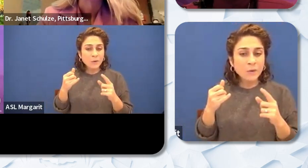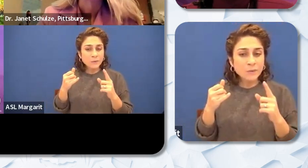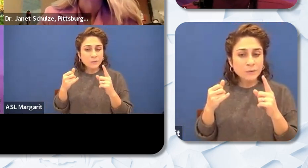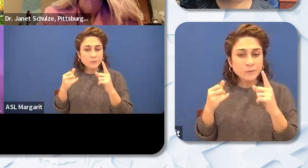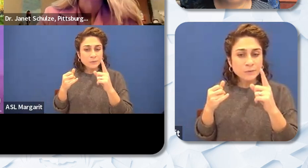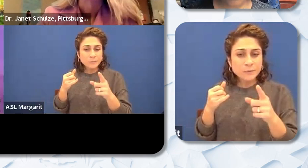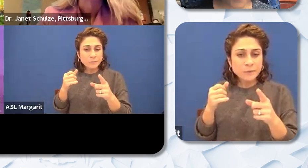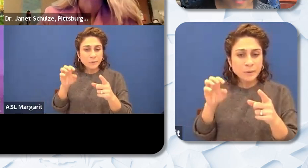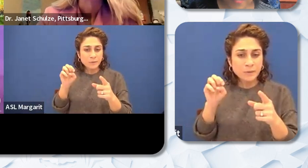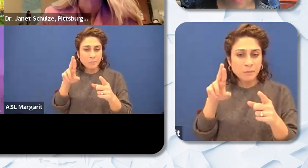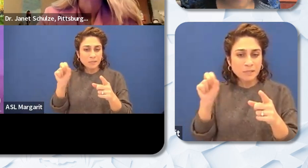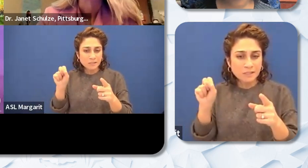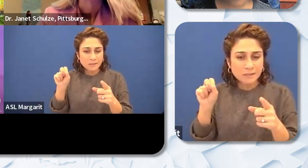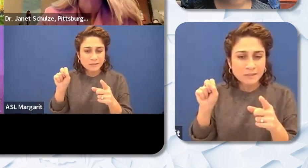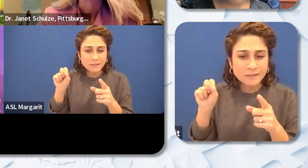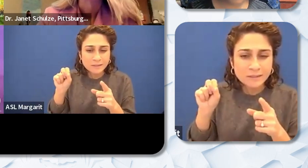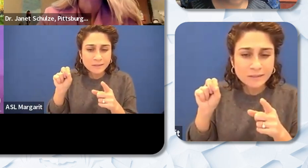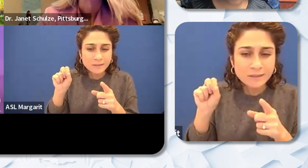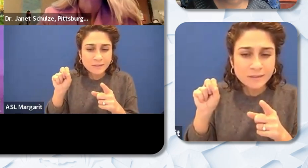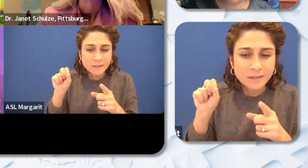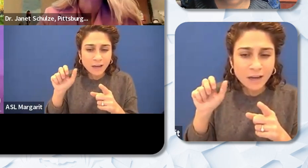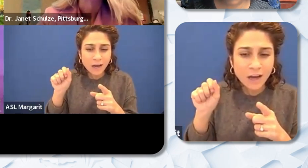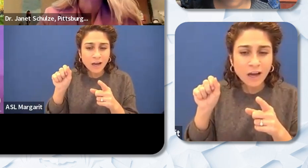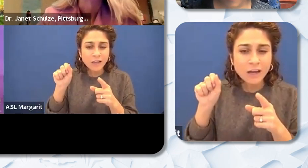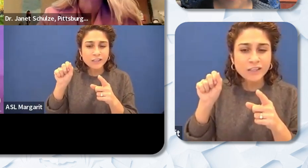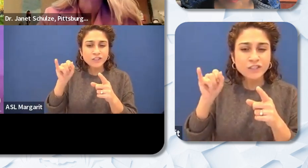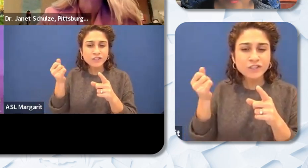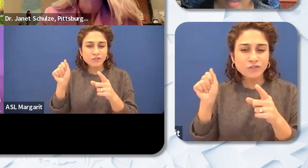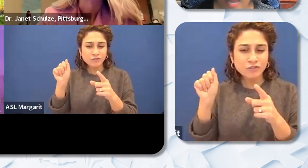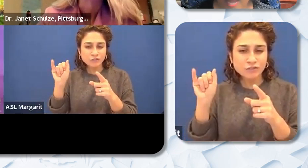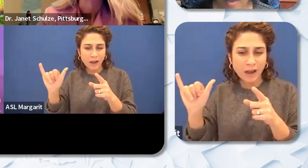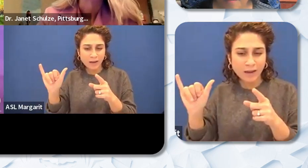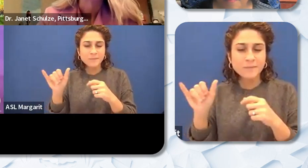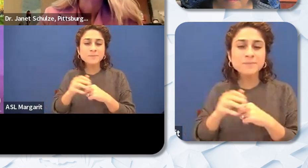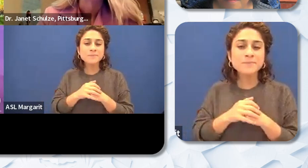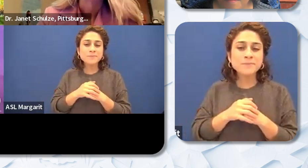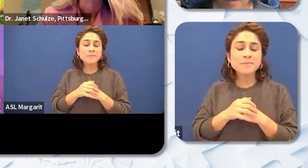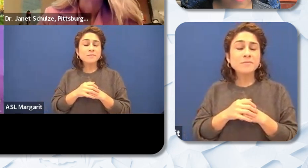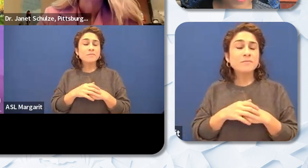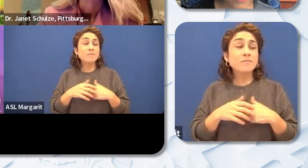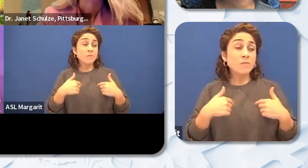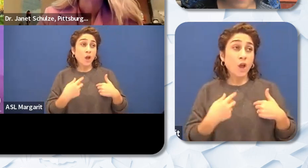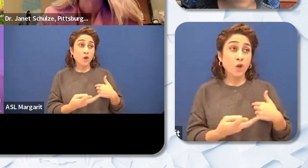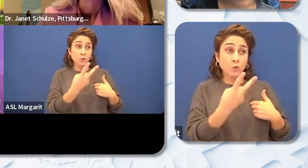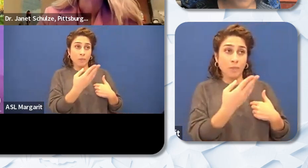Lanre Ajayi: Actually two things number one what Mr. Okonkwo said. Most of the discipline is being